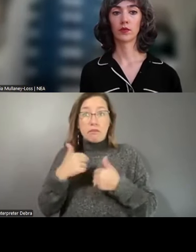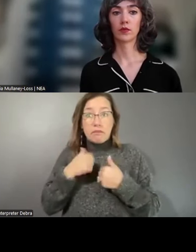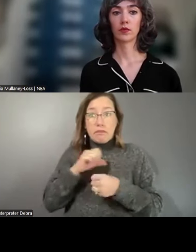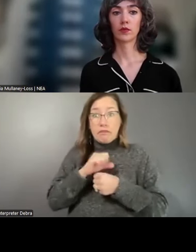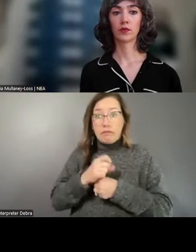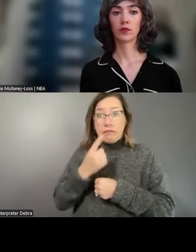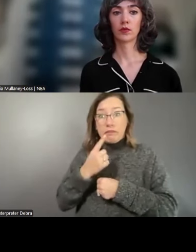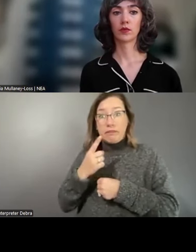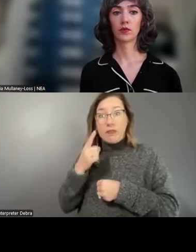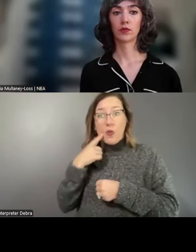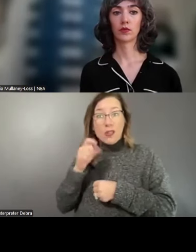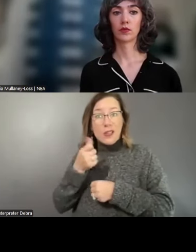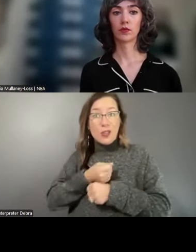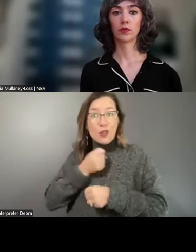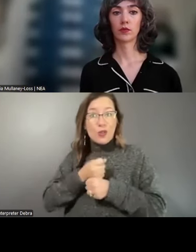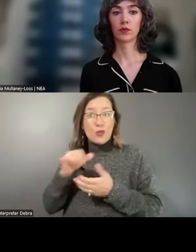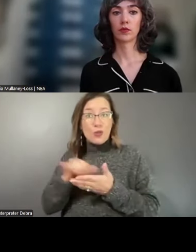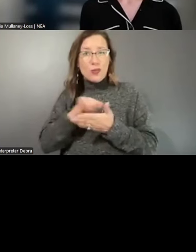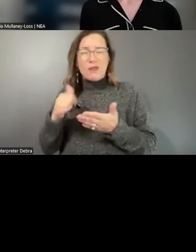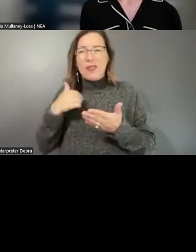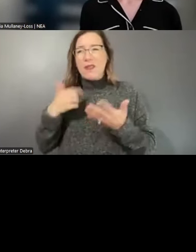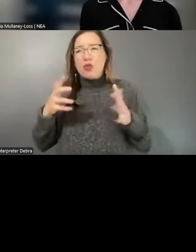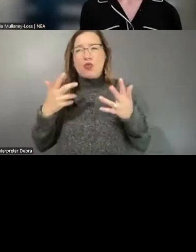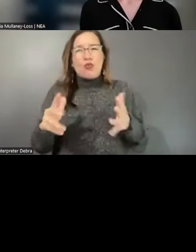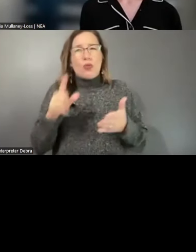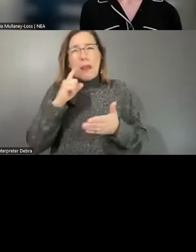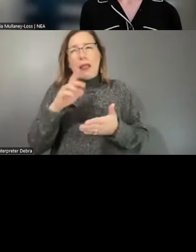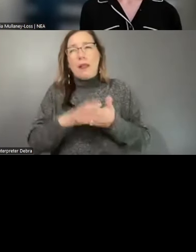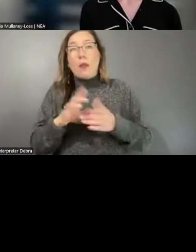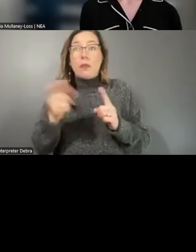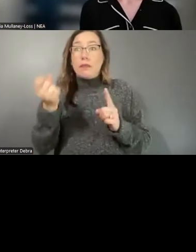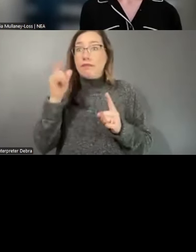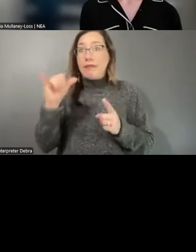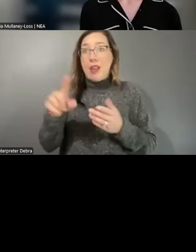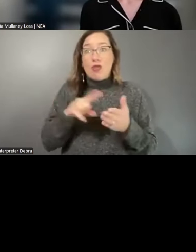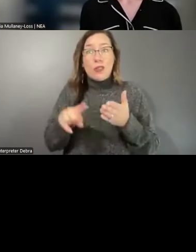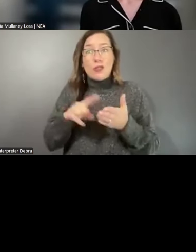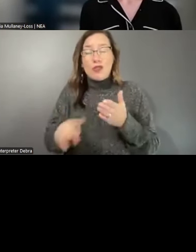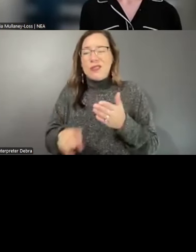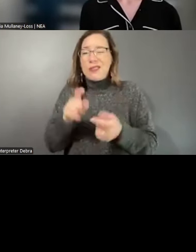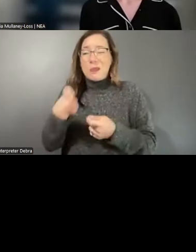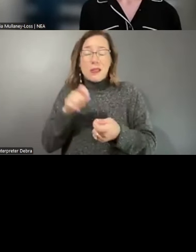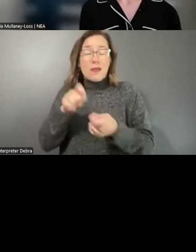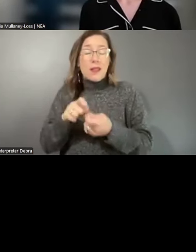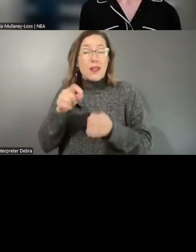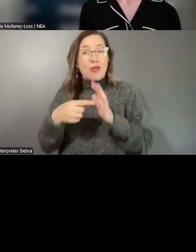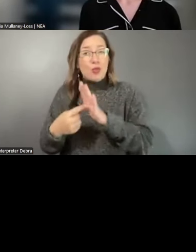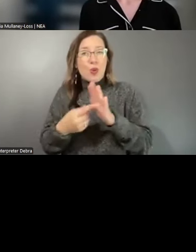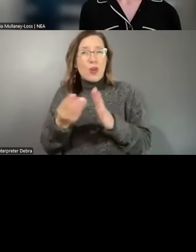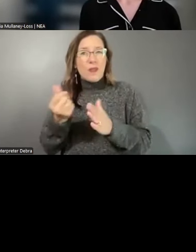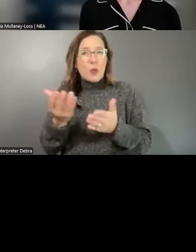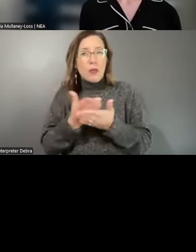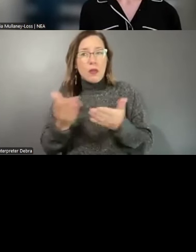New York City, I was already a believer, but that research in particular showed a few things. One is